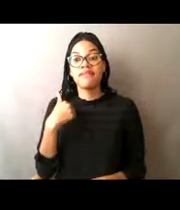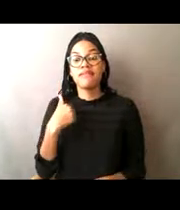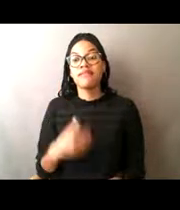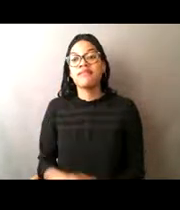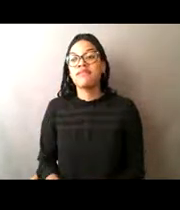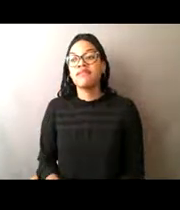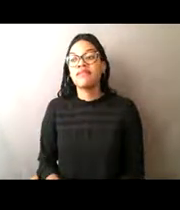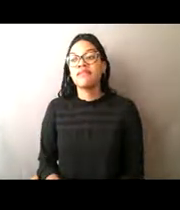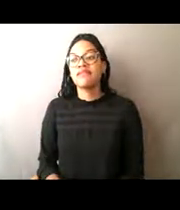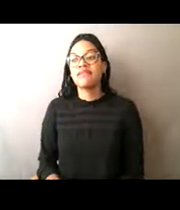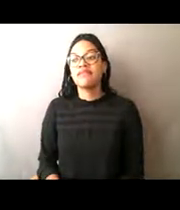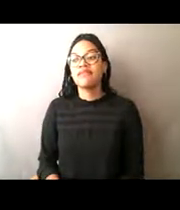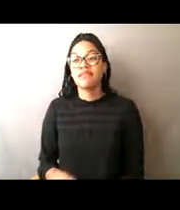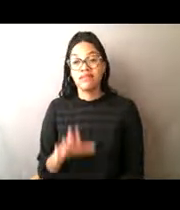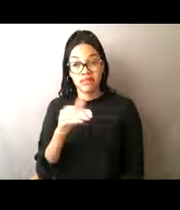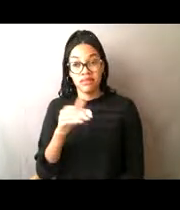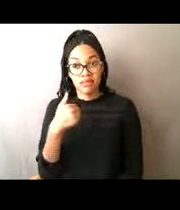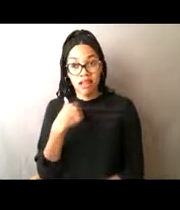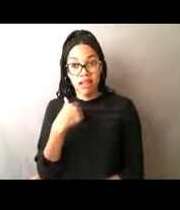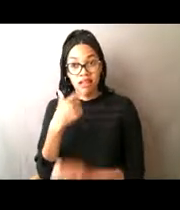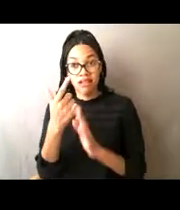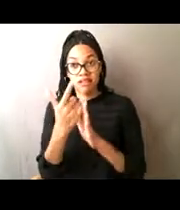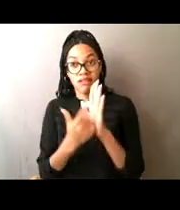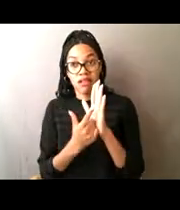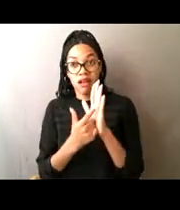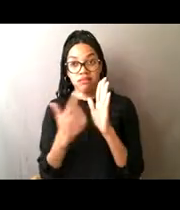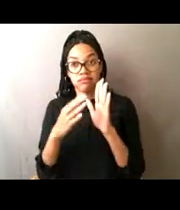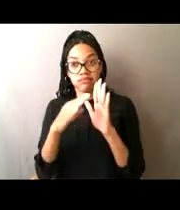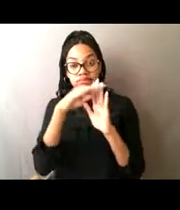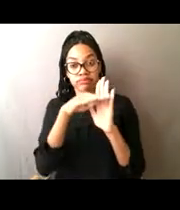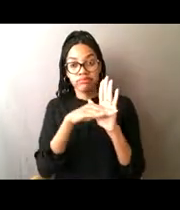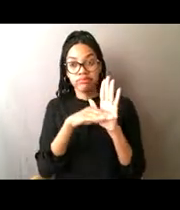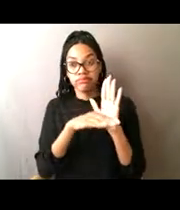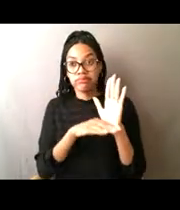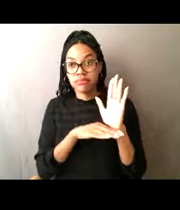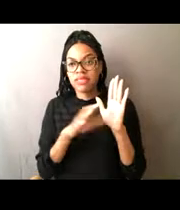must be written down somewhere. Is there like a fishing book that people use